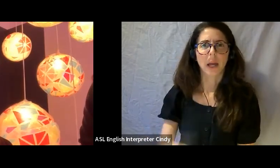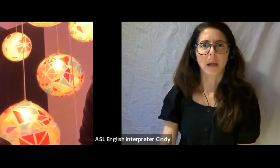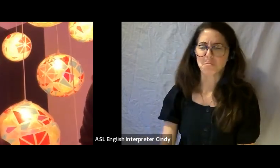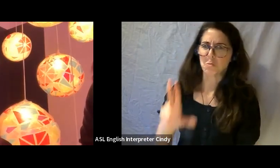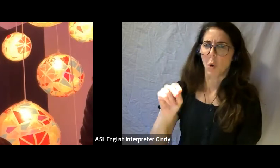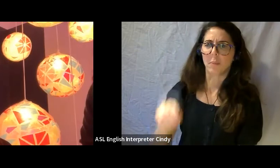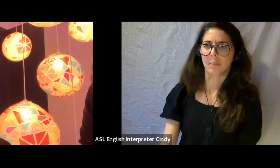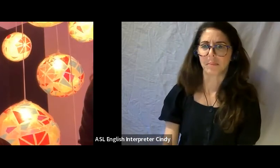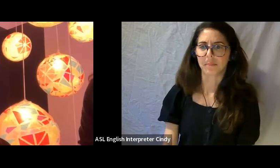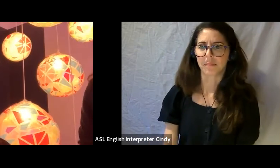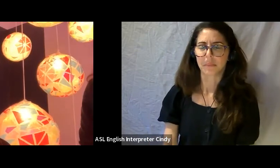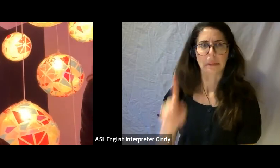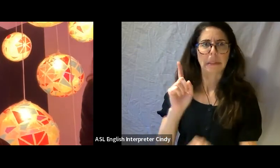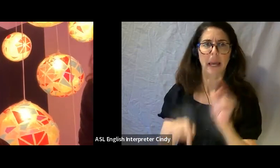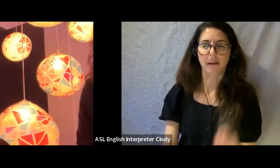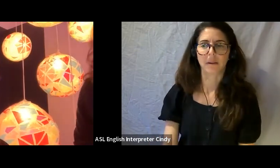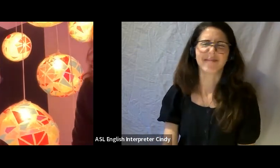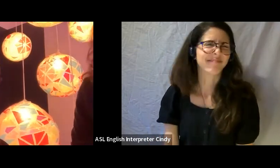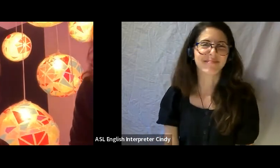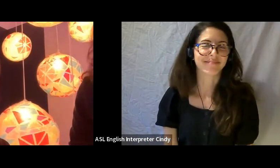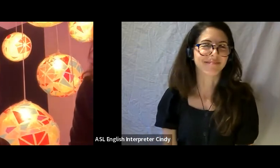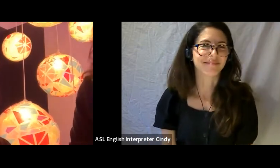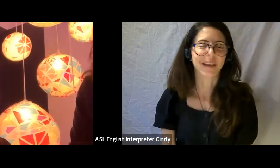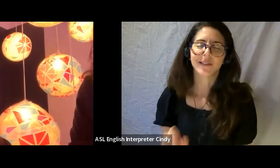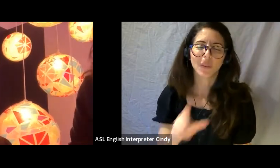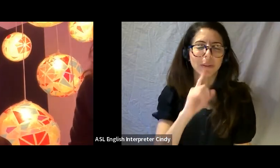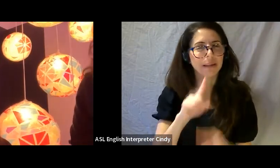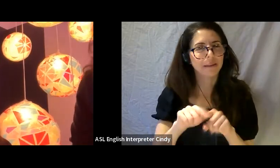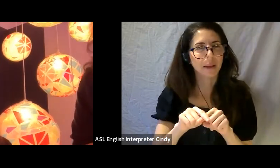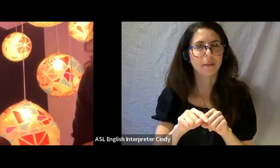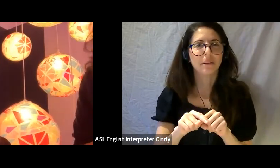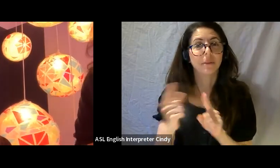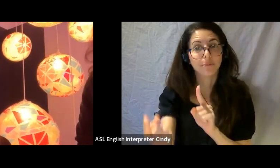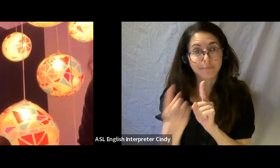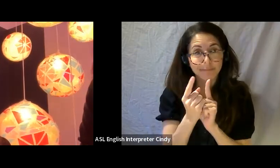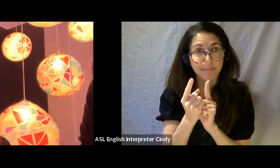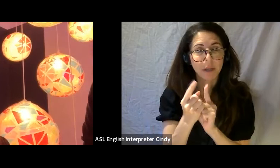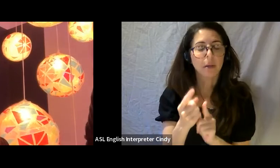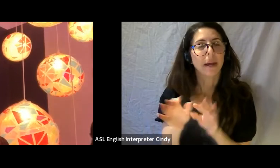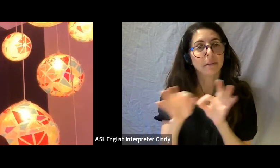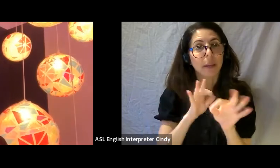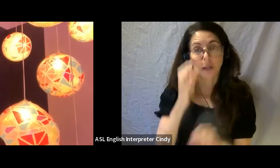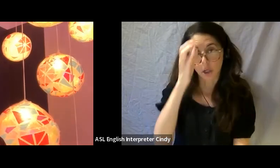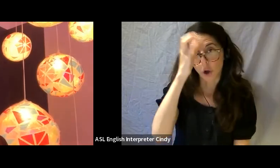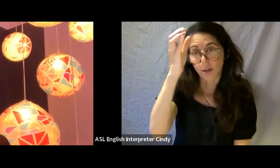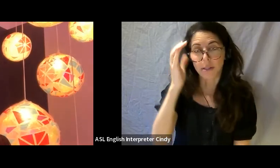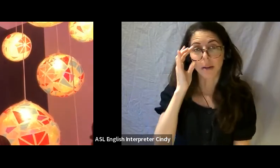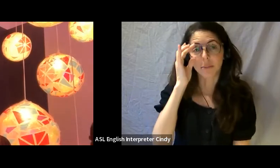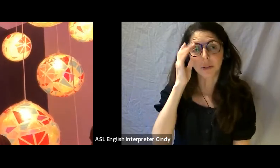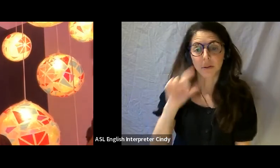So I think it would really be about coming to us with that conceptual idea around what is this group show?